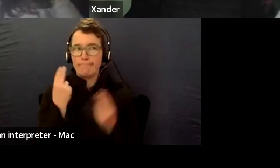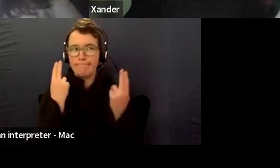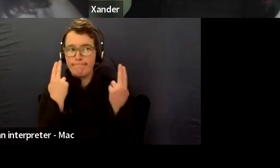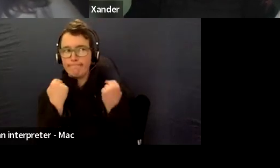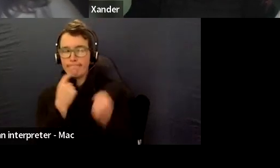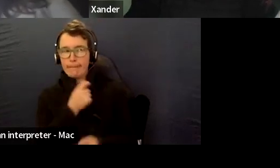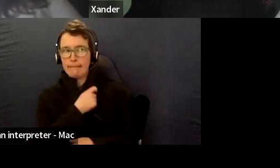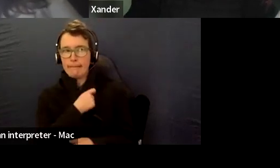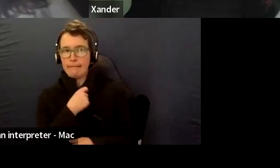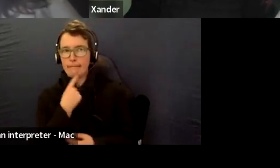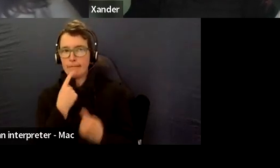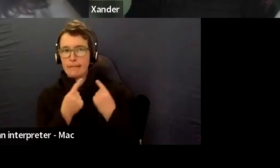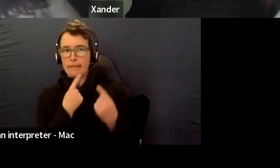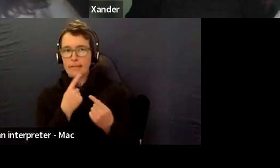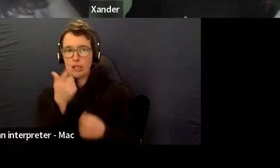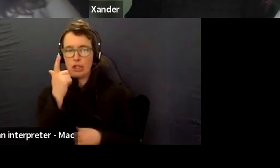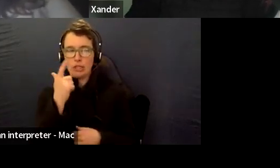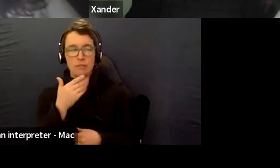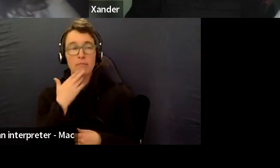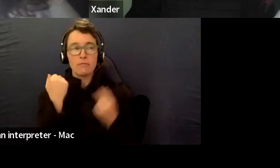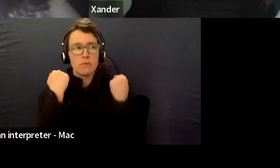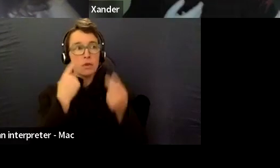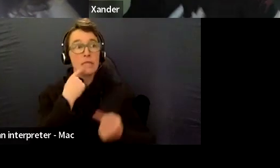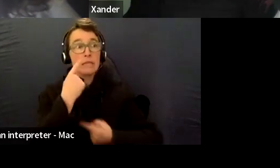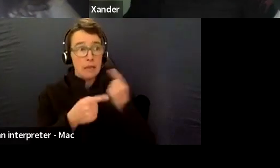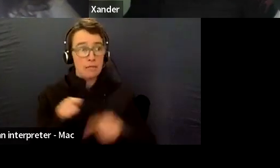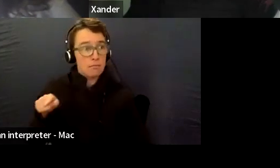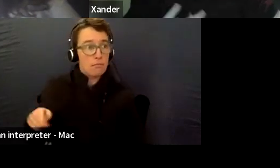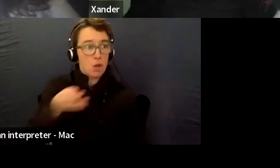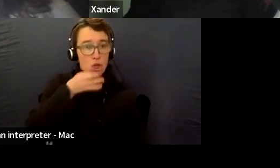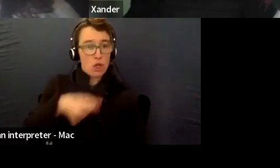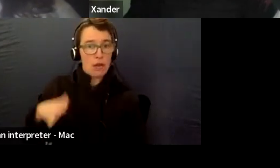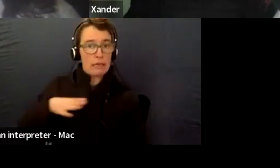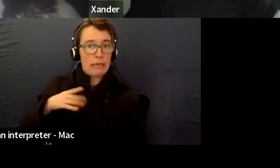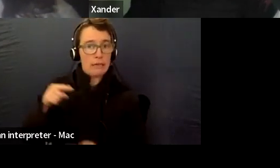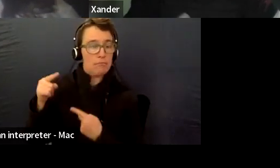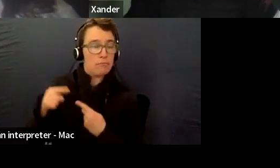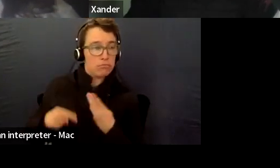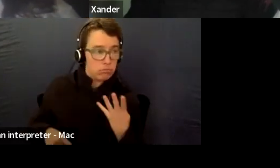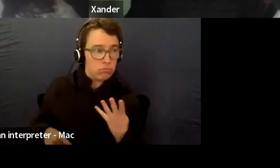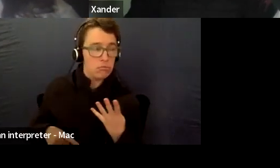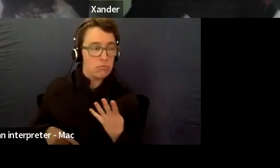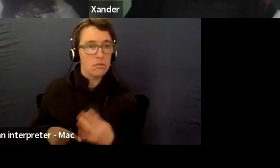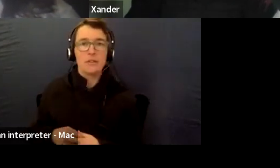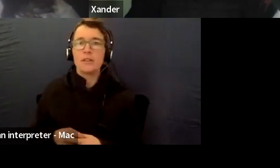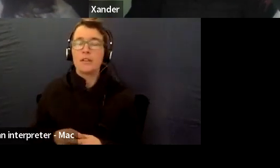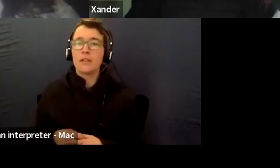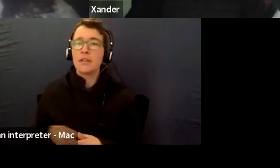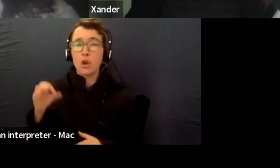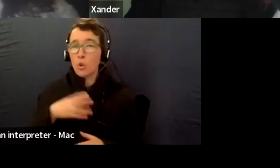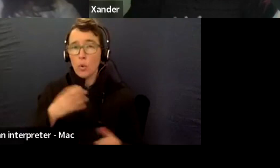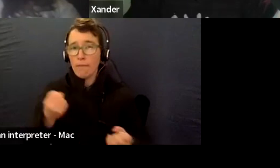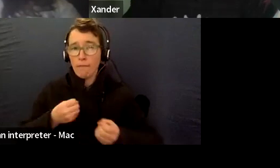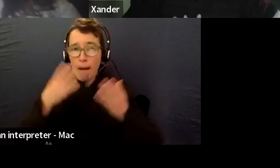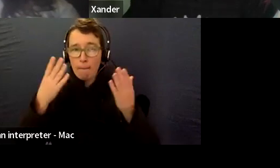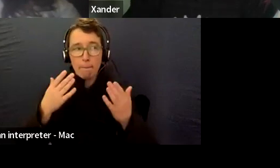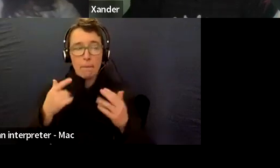And not to give up on ensuring they are included on the same basis as that pay is.